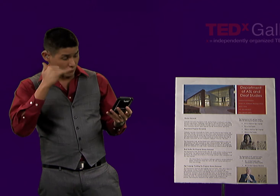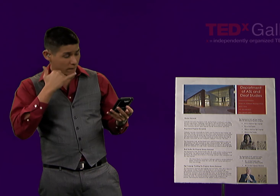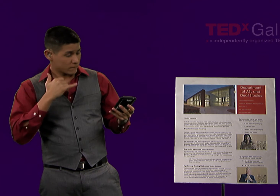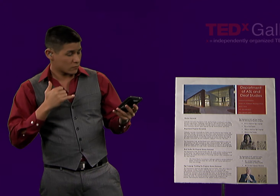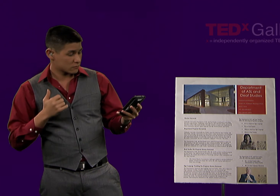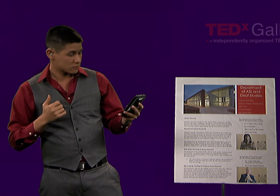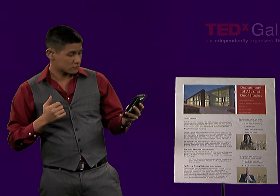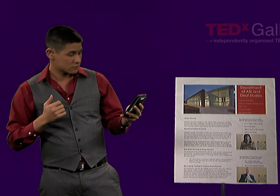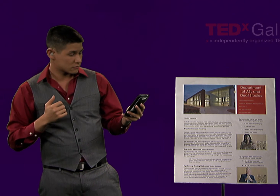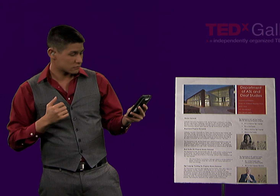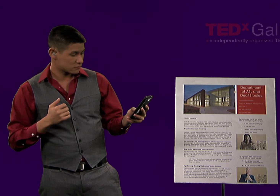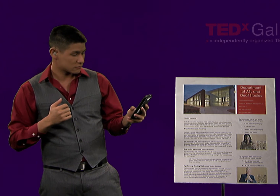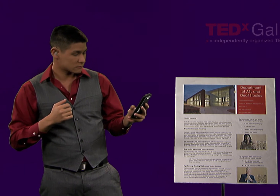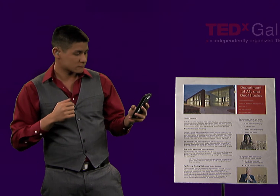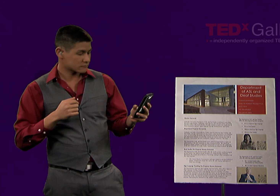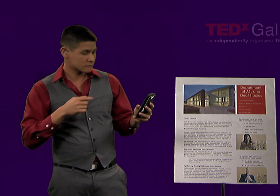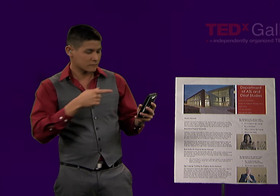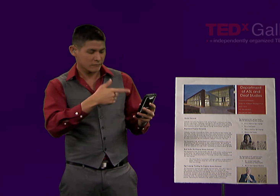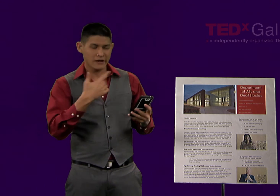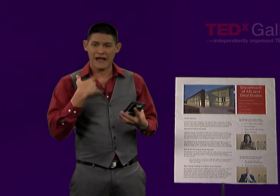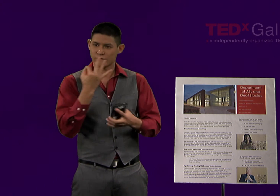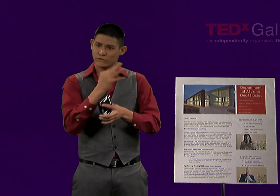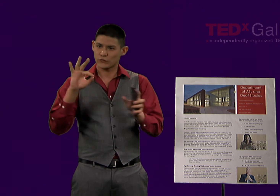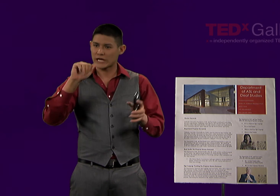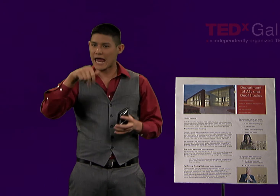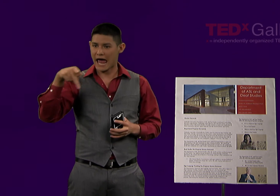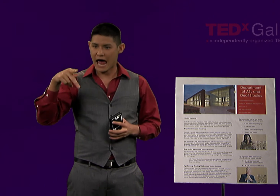what is happening here on this particular flier.